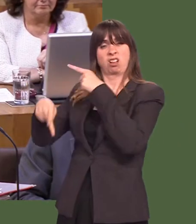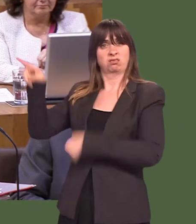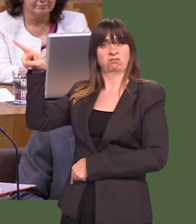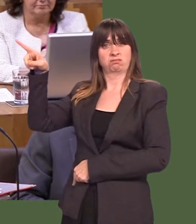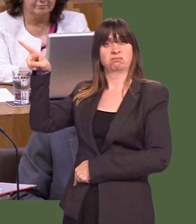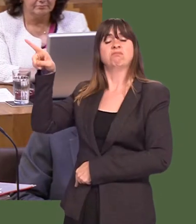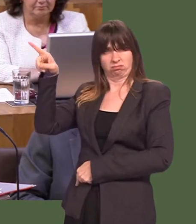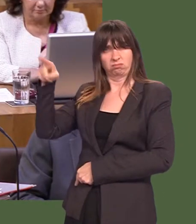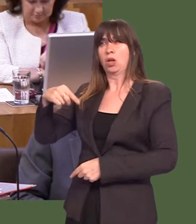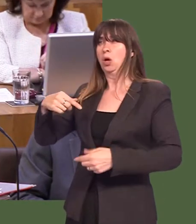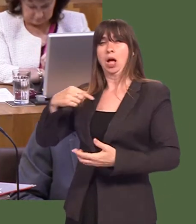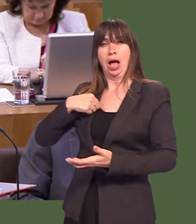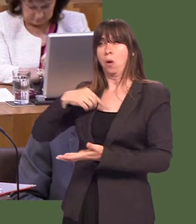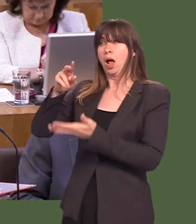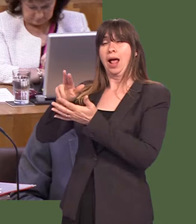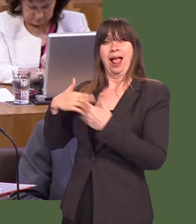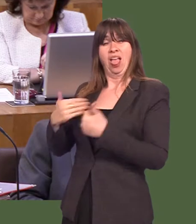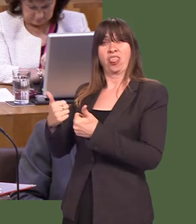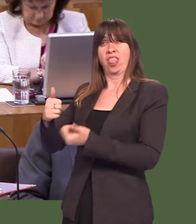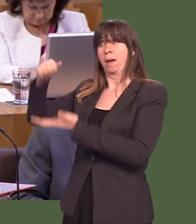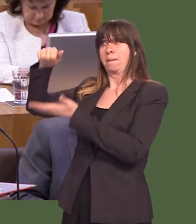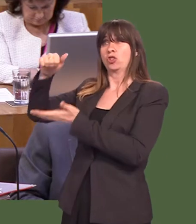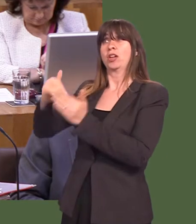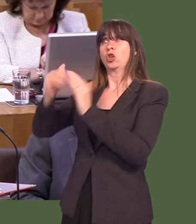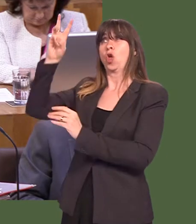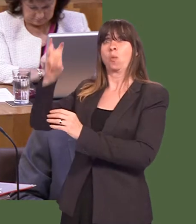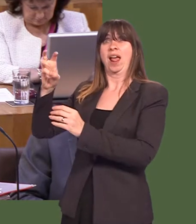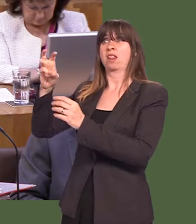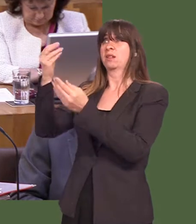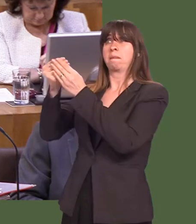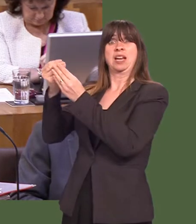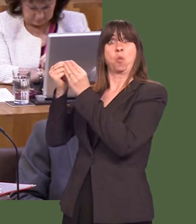since 2010, the equivalent of the entire budget for health in the whole of north Wales.